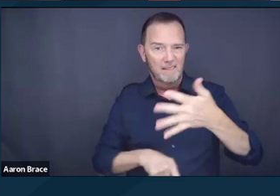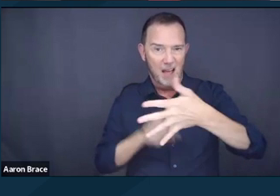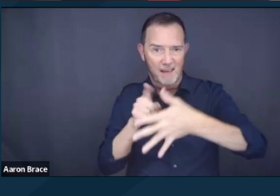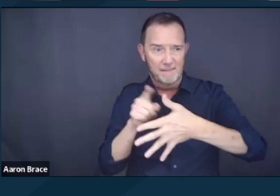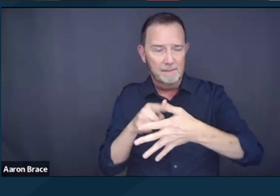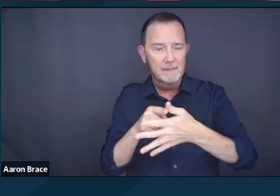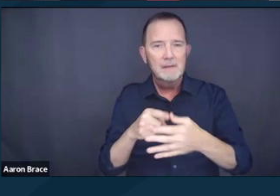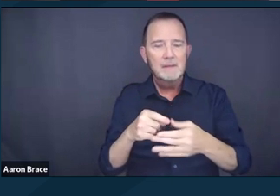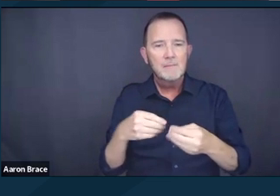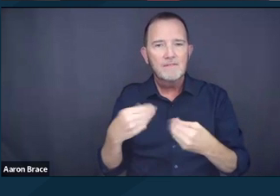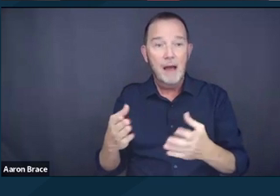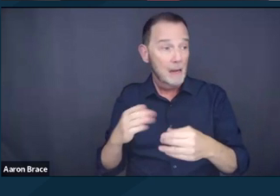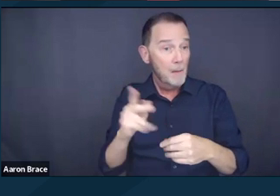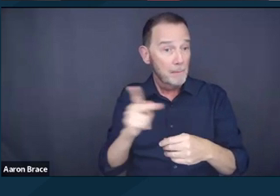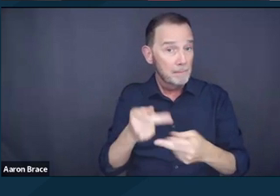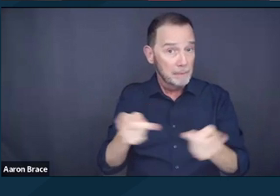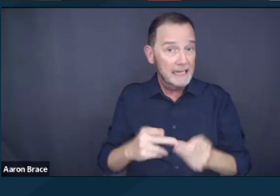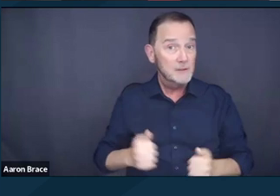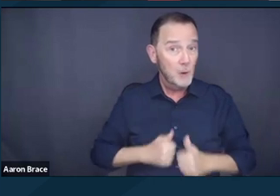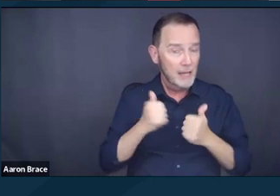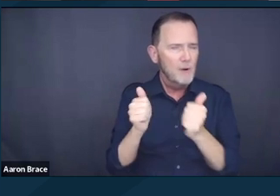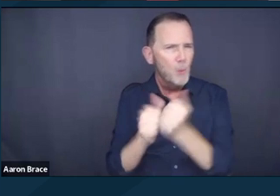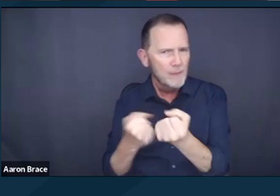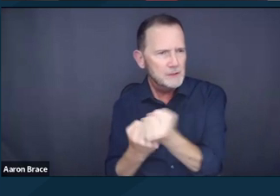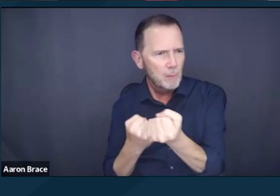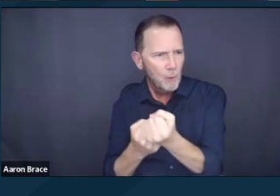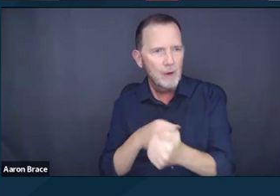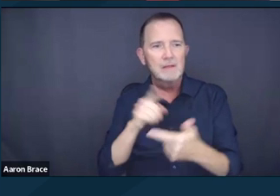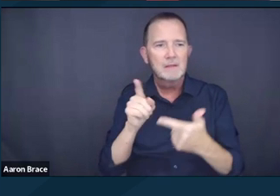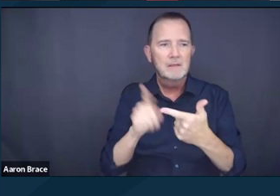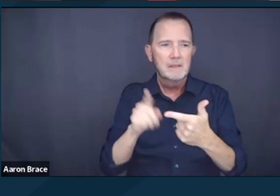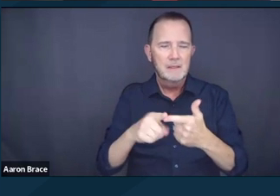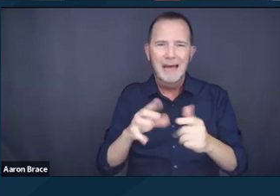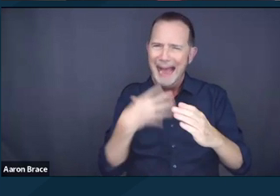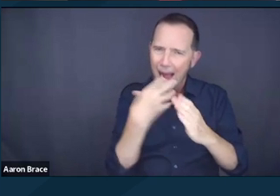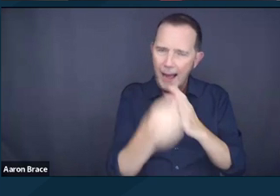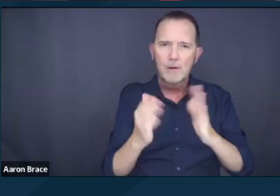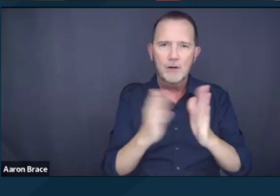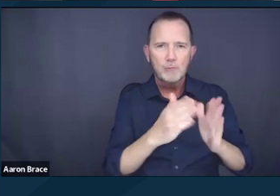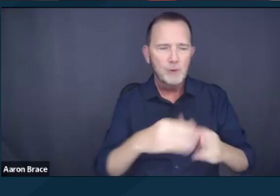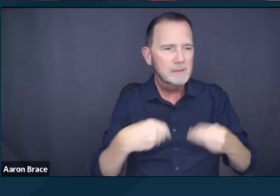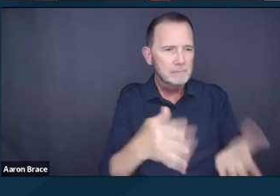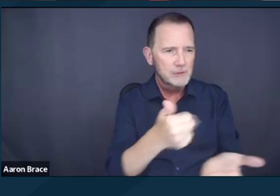assertive community treatment, mobile crisis services, supported employment,